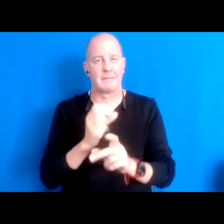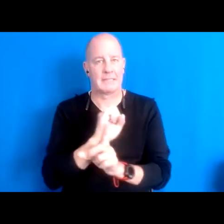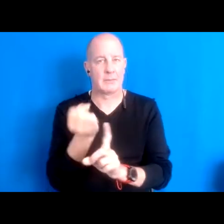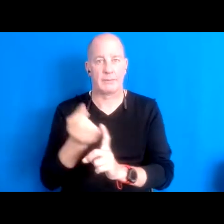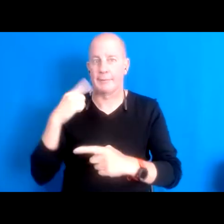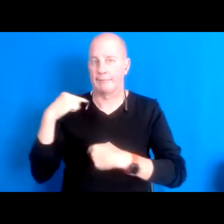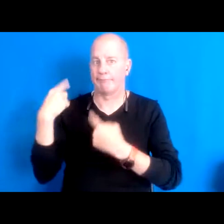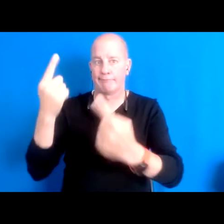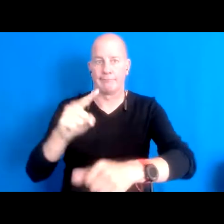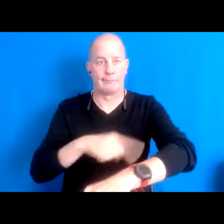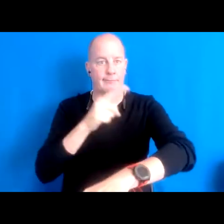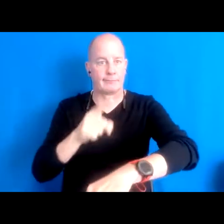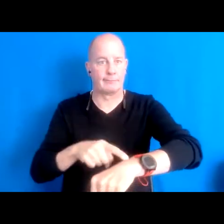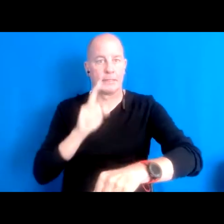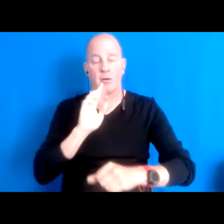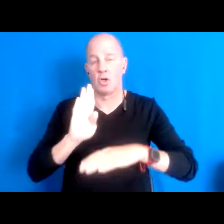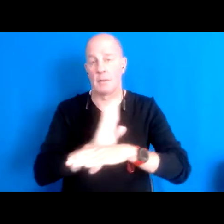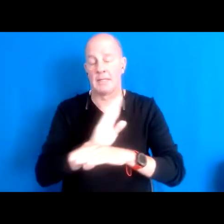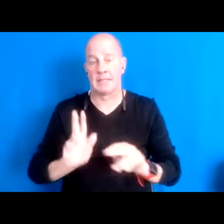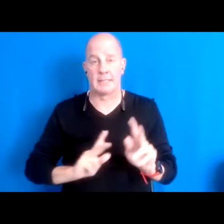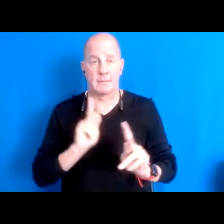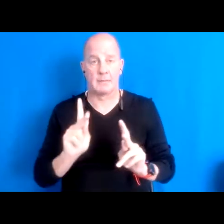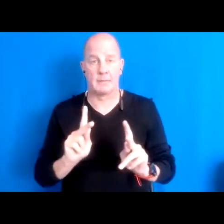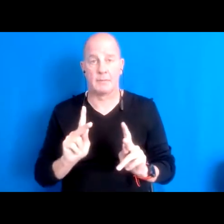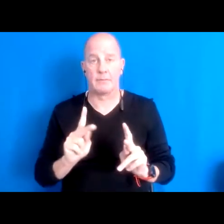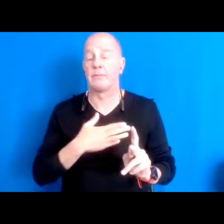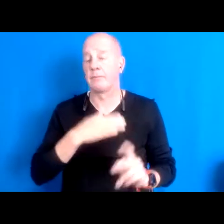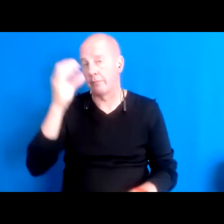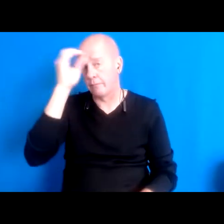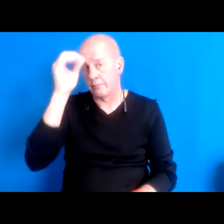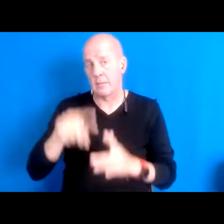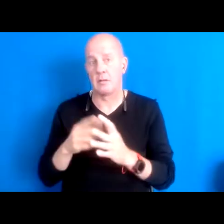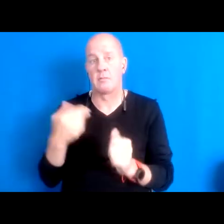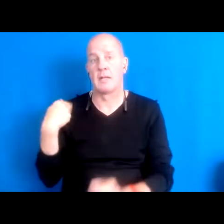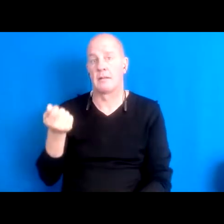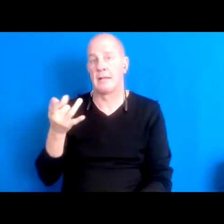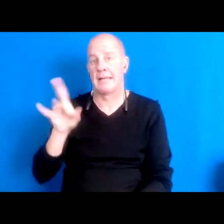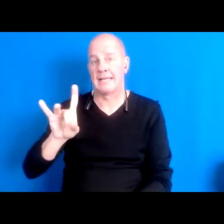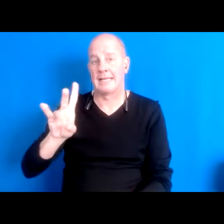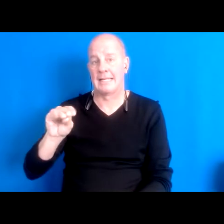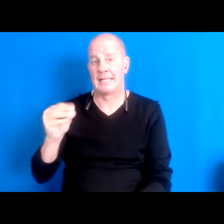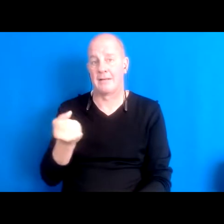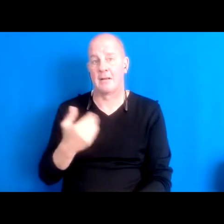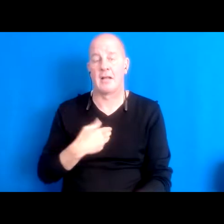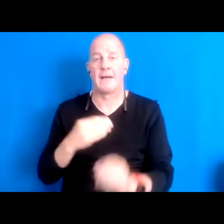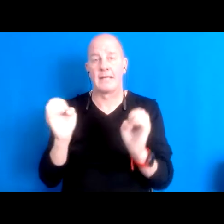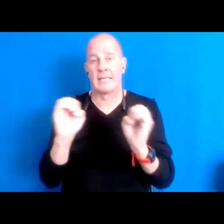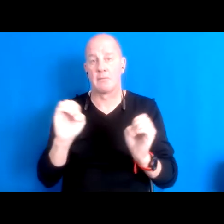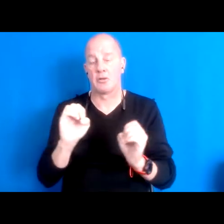15:47:48 people, actually, in my opinion has been from the 1870s it's been an emergency type situation and in California.